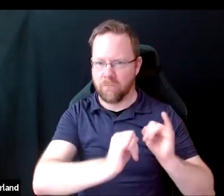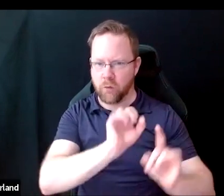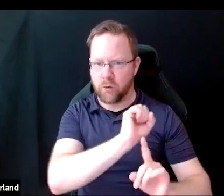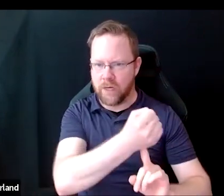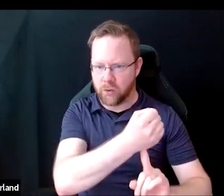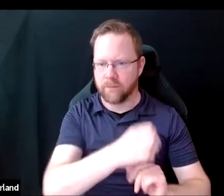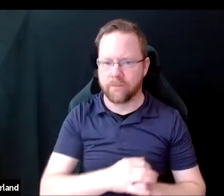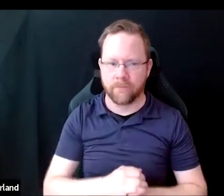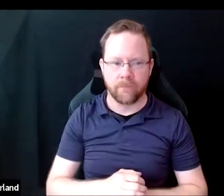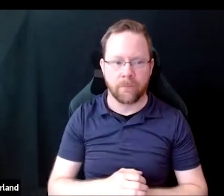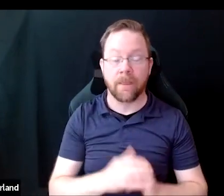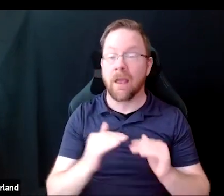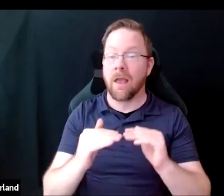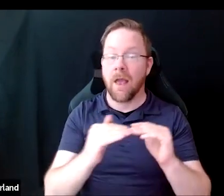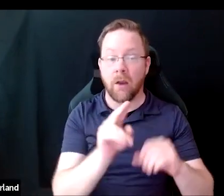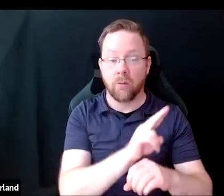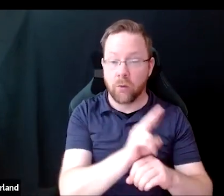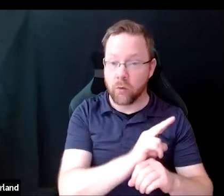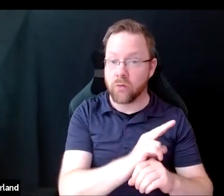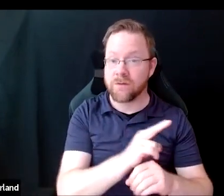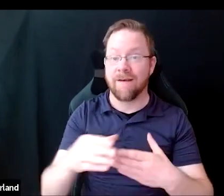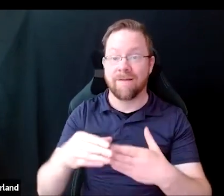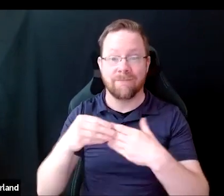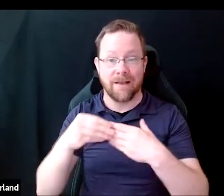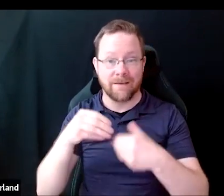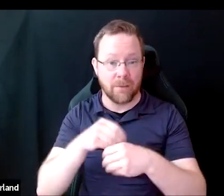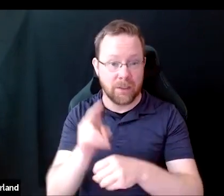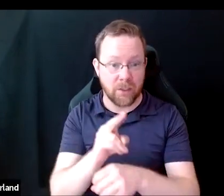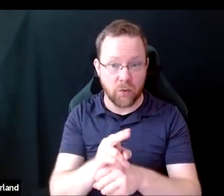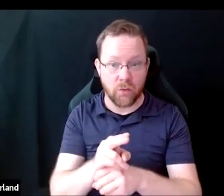equitable use, flexibility in use, perceptible information,